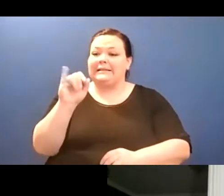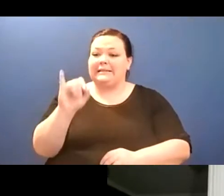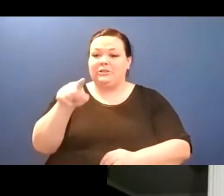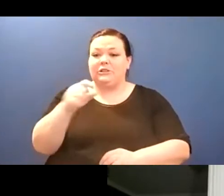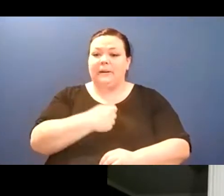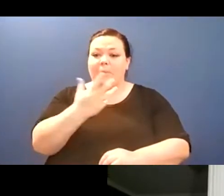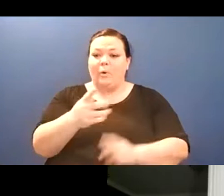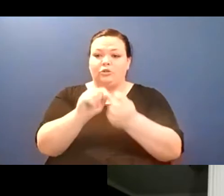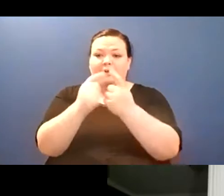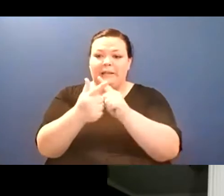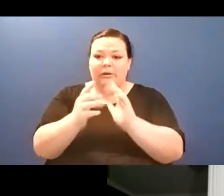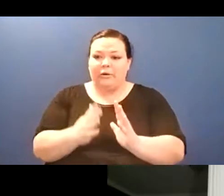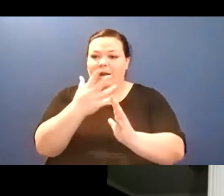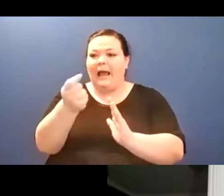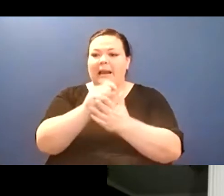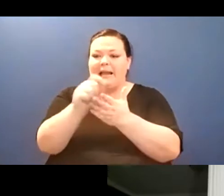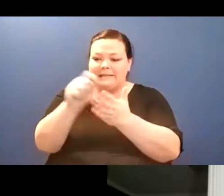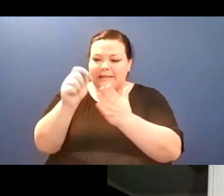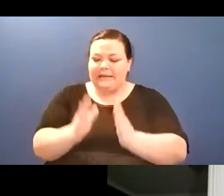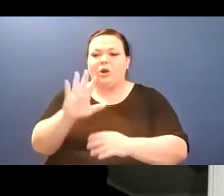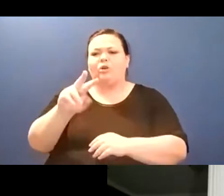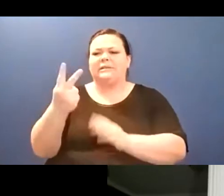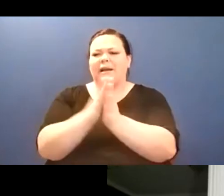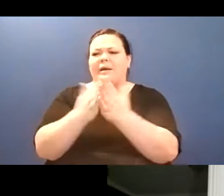works as an Assistant Professor at the University of Cincinnati,